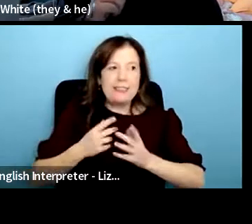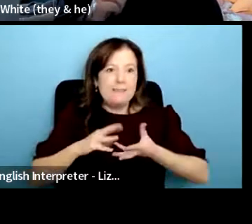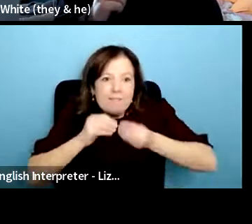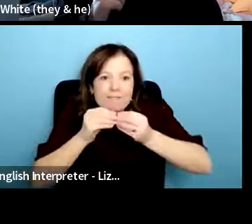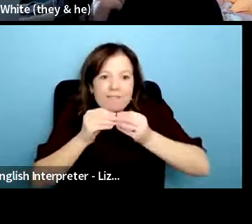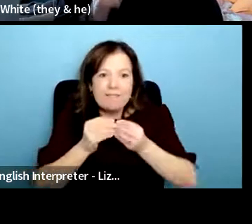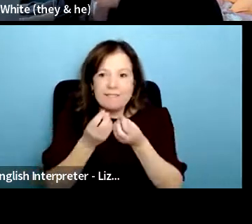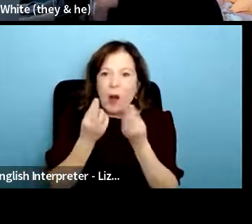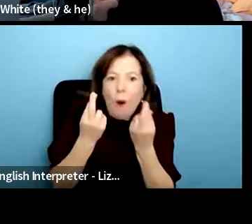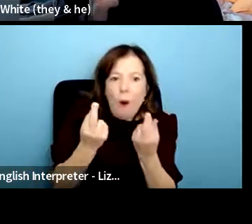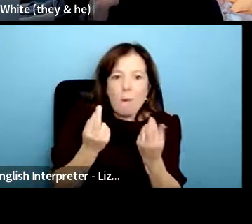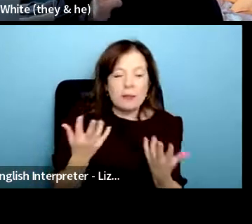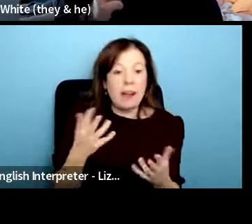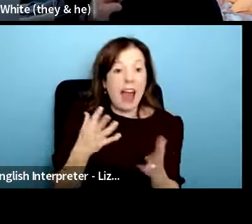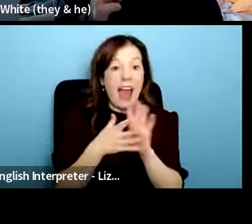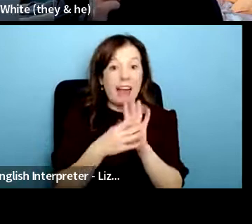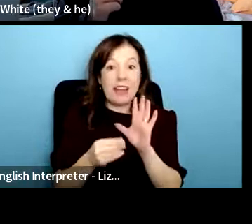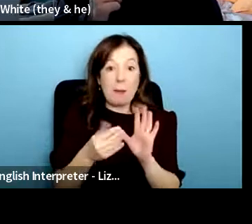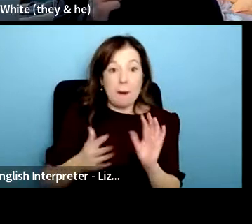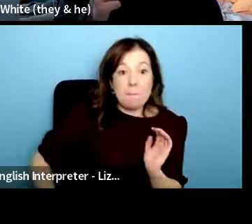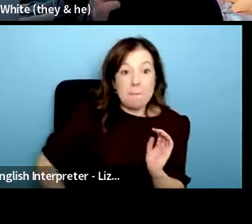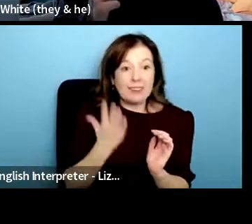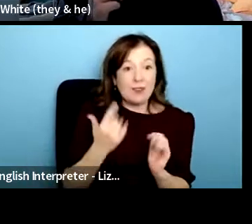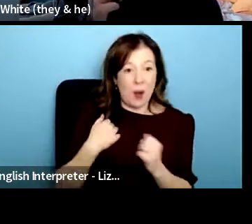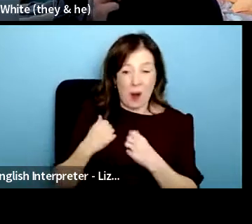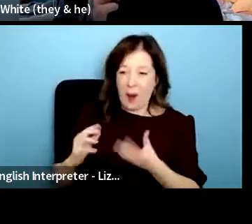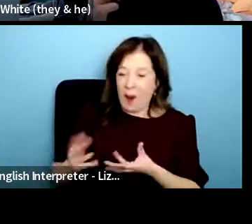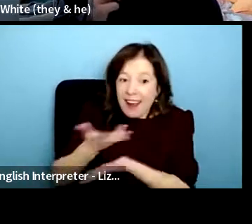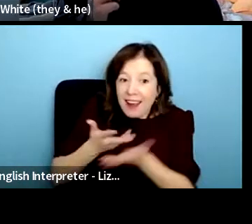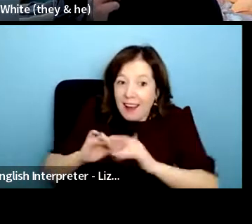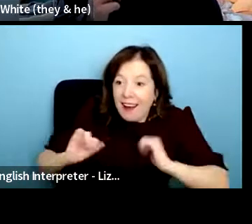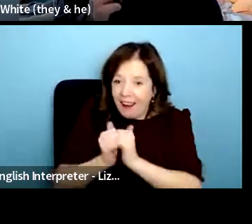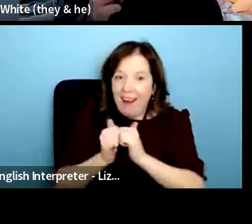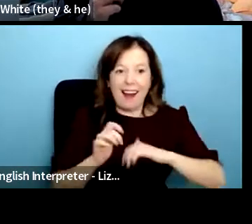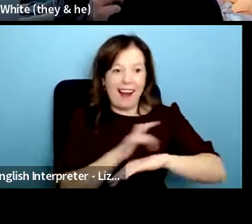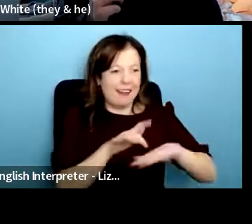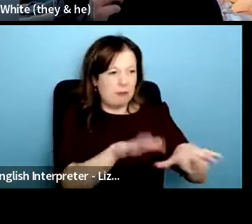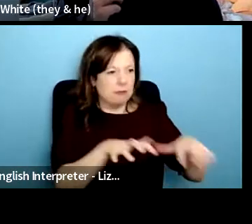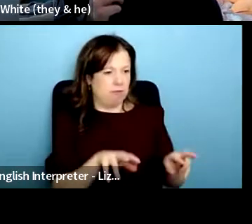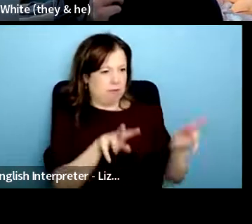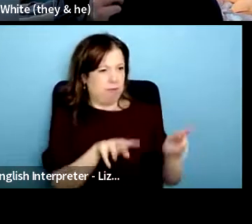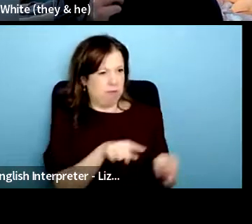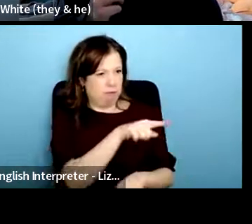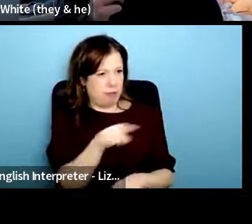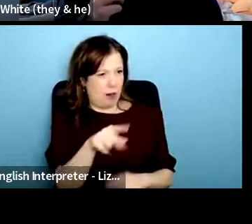a pantomime for example rather than you know kind of a very serious awareness-raising piece